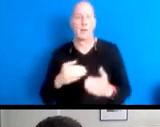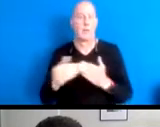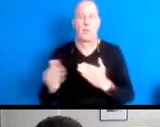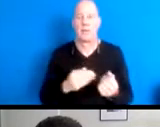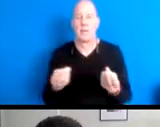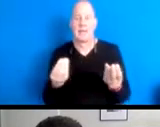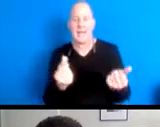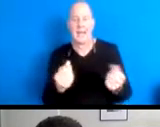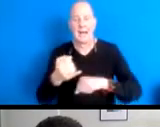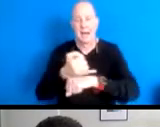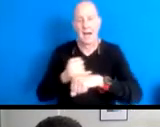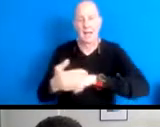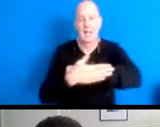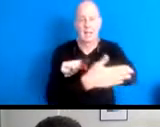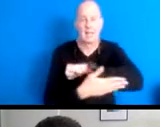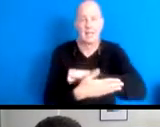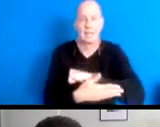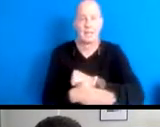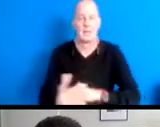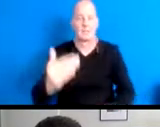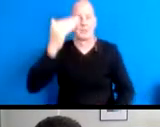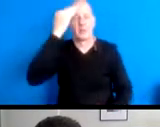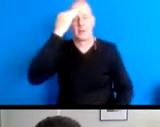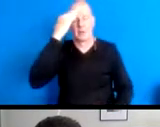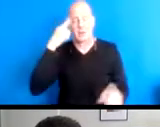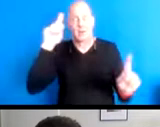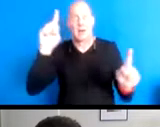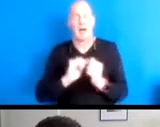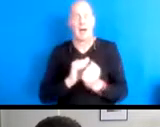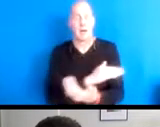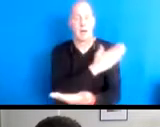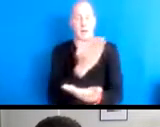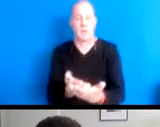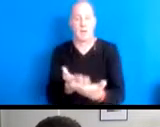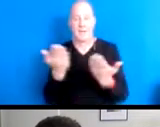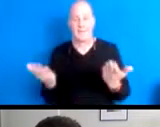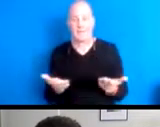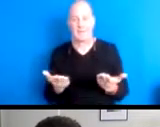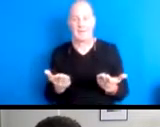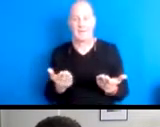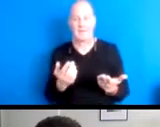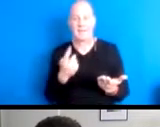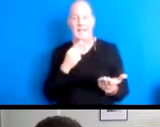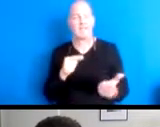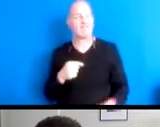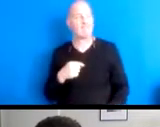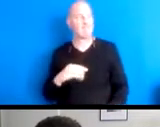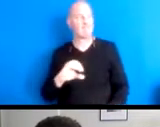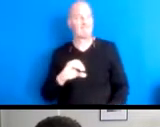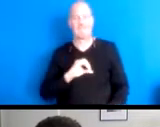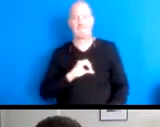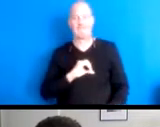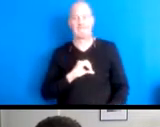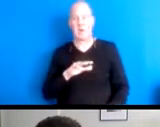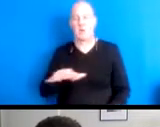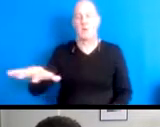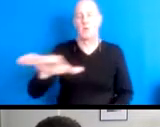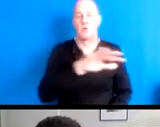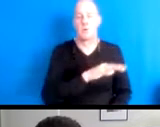16:27:43 Knowing at last how you got there and say, I own this is the same moment when